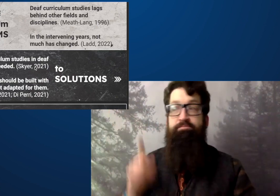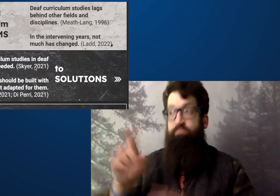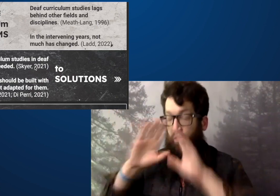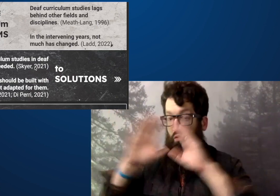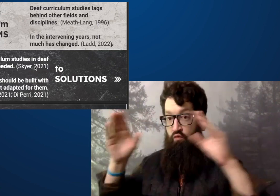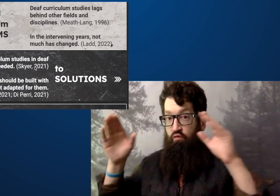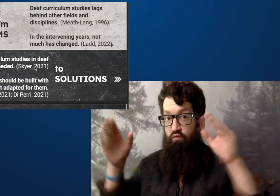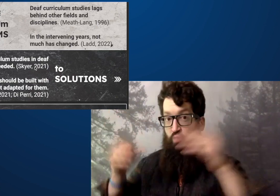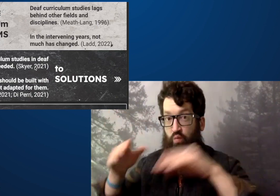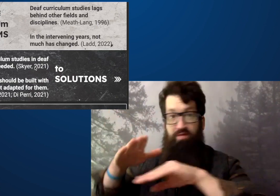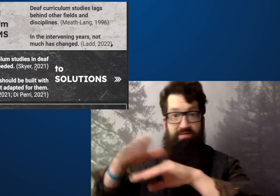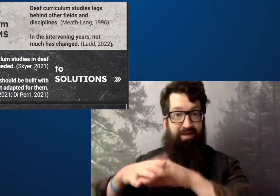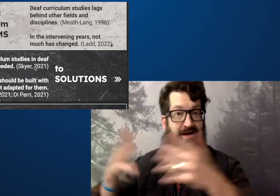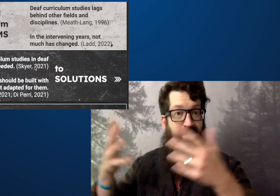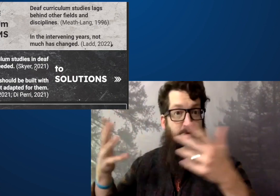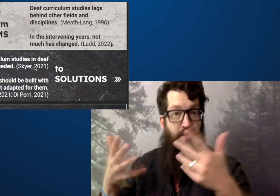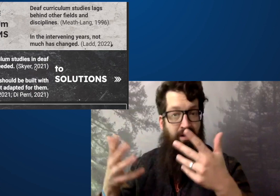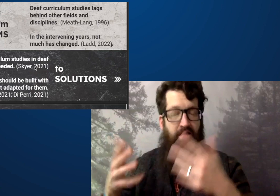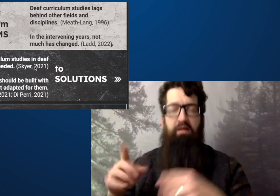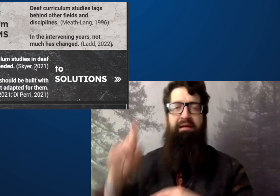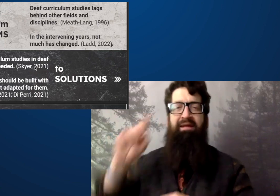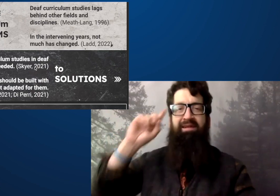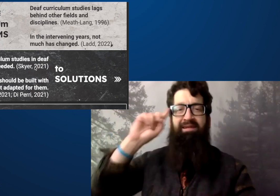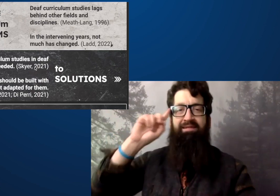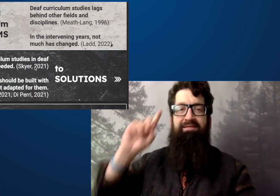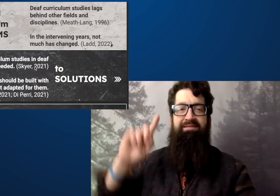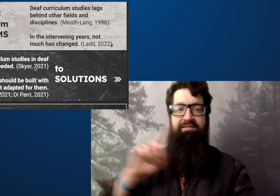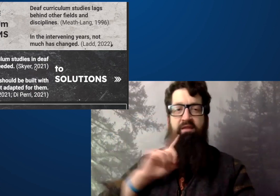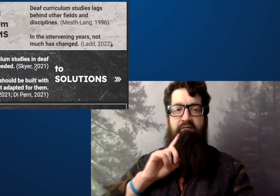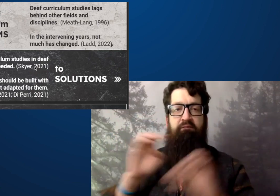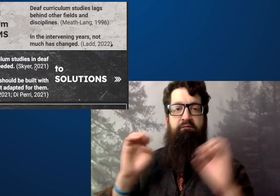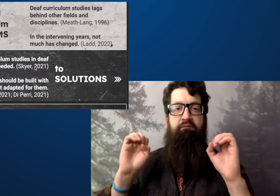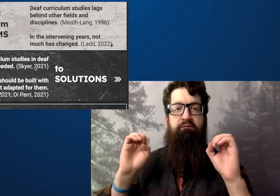As I mentioned, Dr. Patty Lad's book focuses on the K to twelve environment.